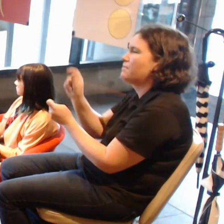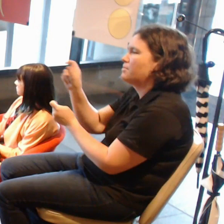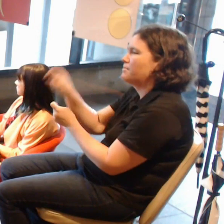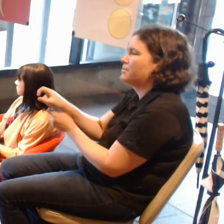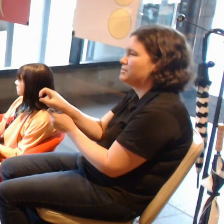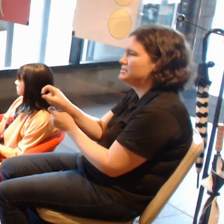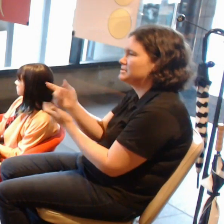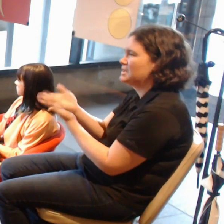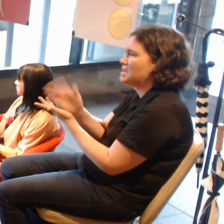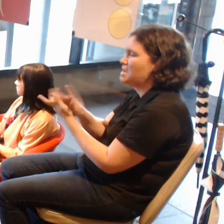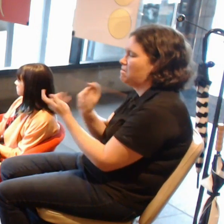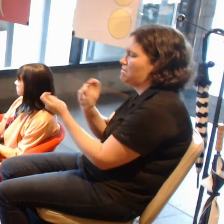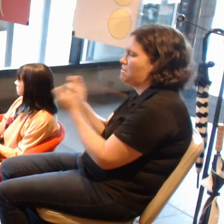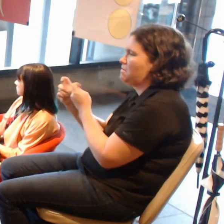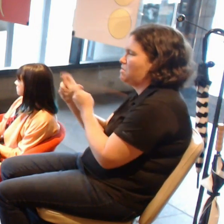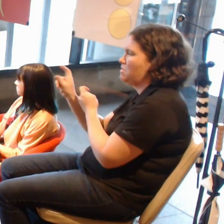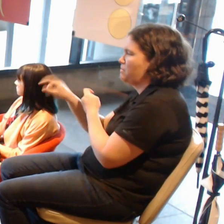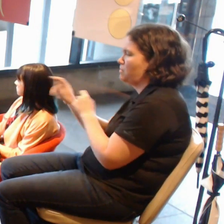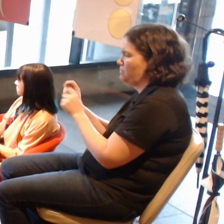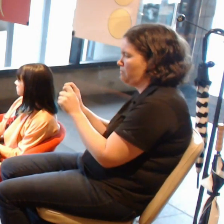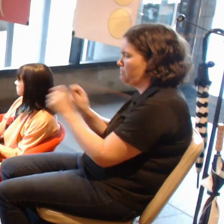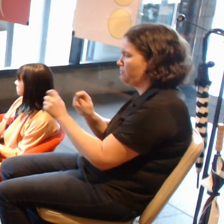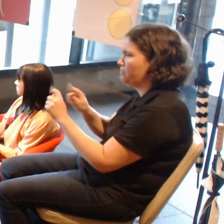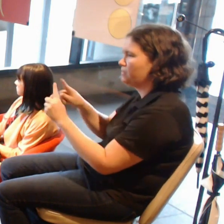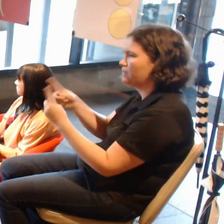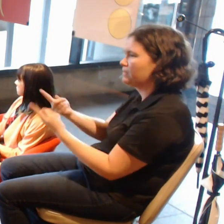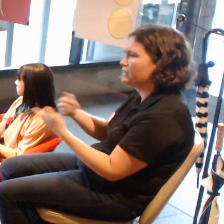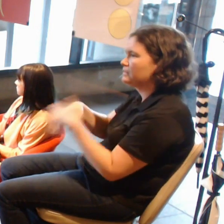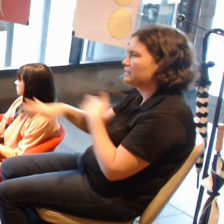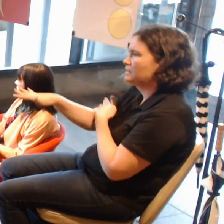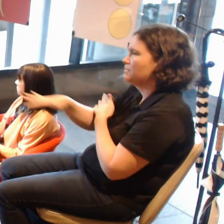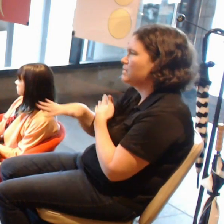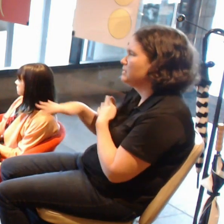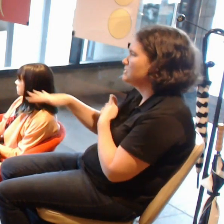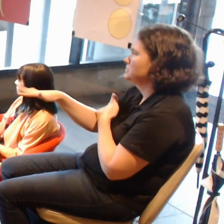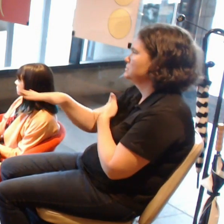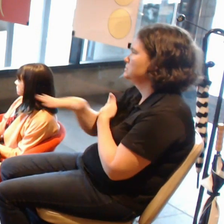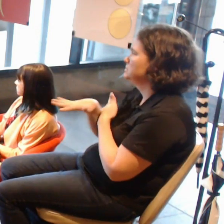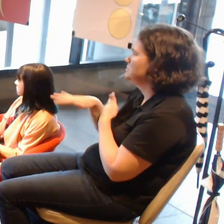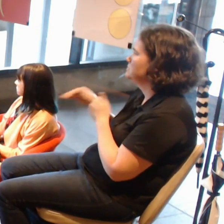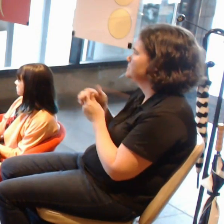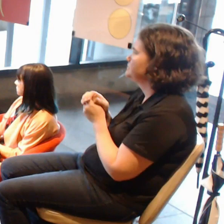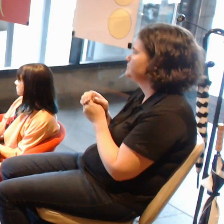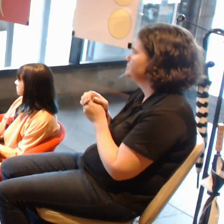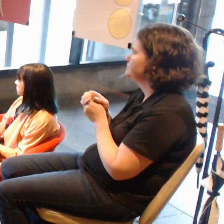and dealing with art in that space, what potential does that have for your work?